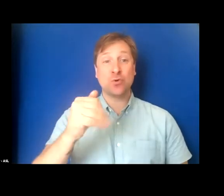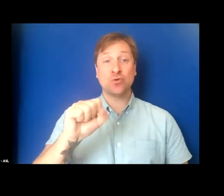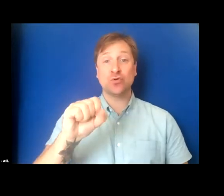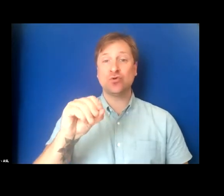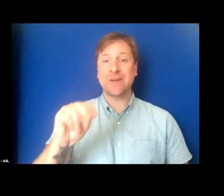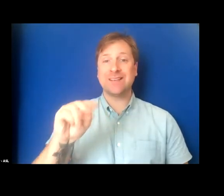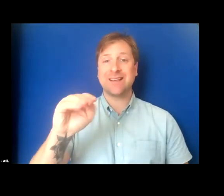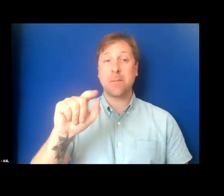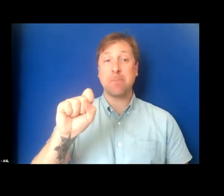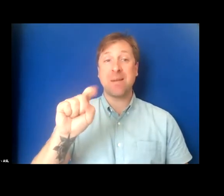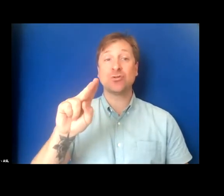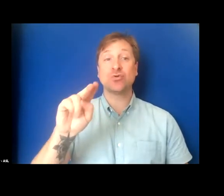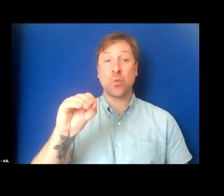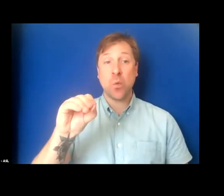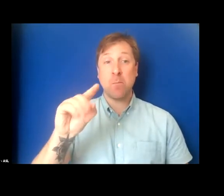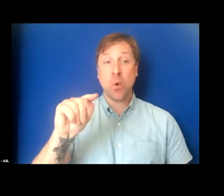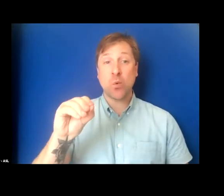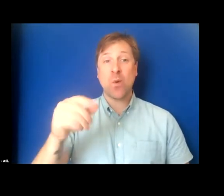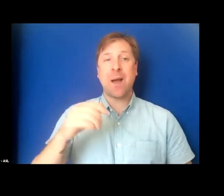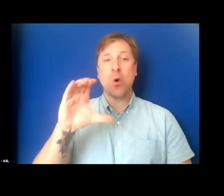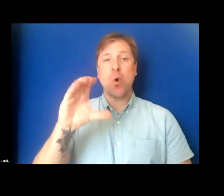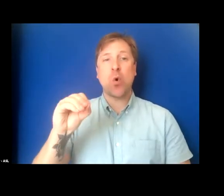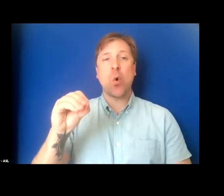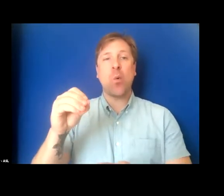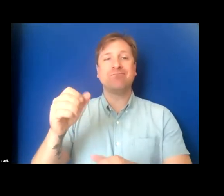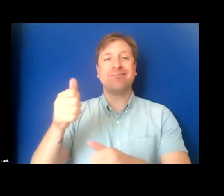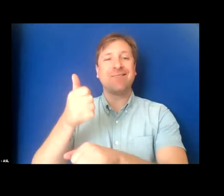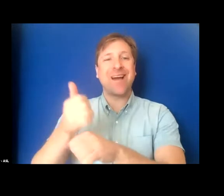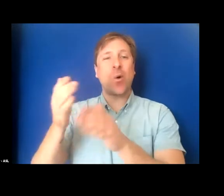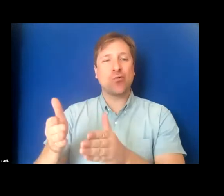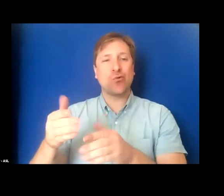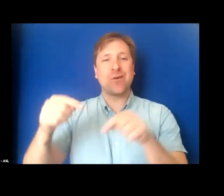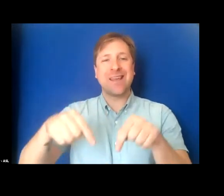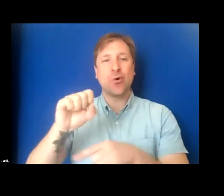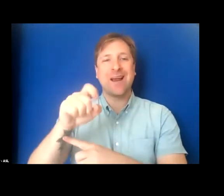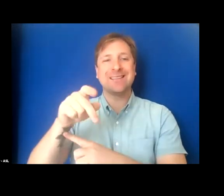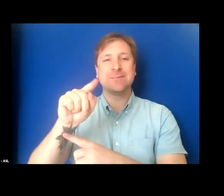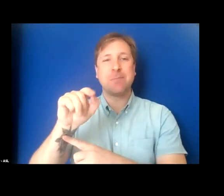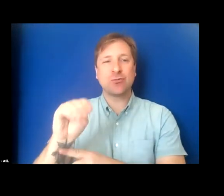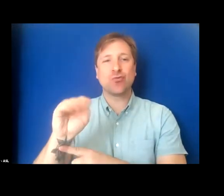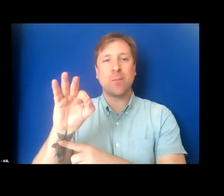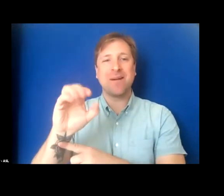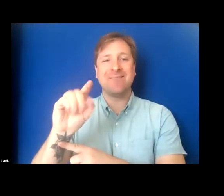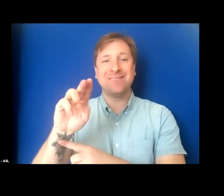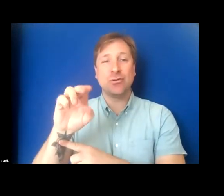I am the cofounder and Director of Operations at Full Spectrum Features. We are a Chicago based 501c3